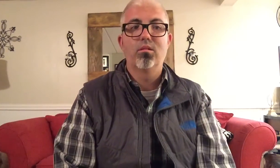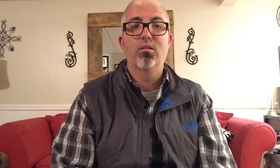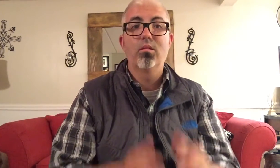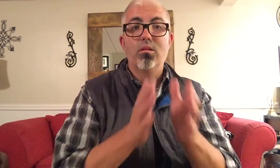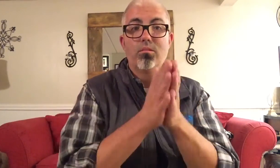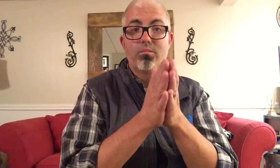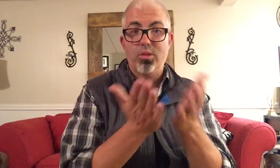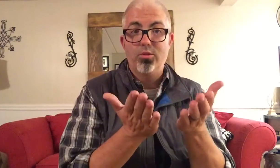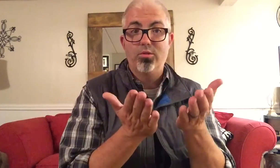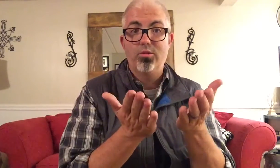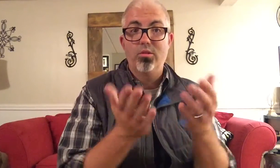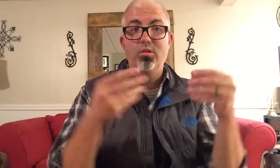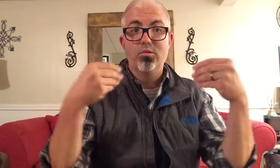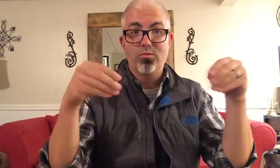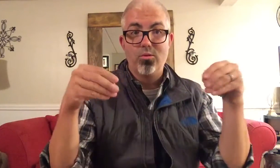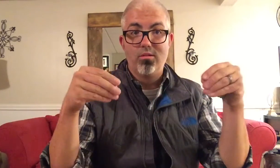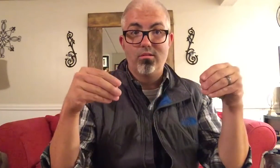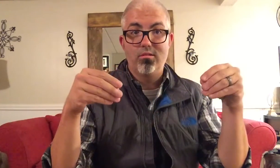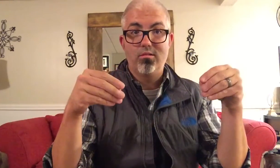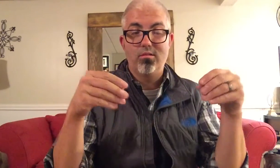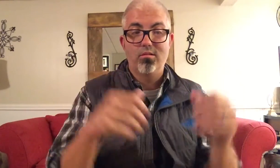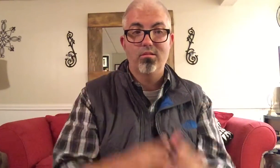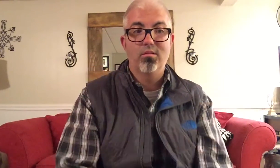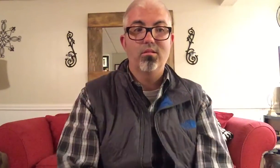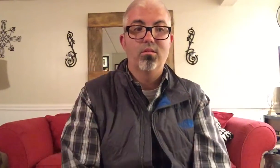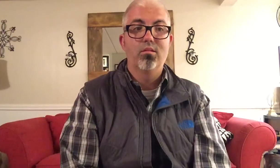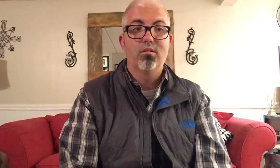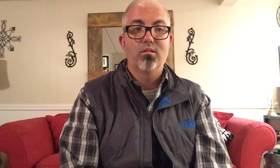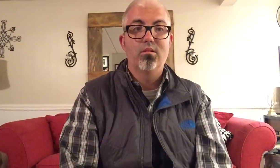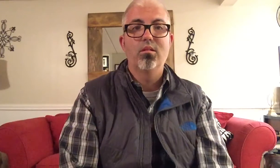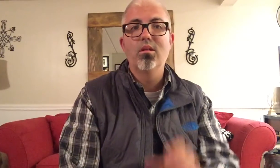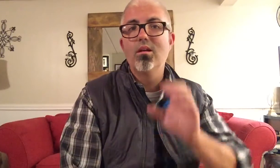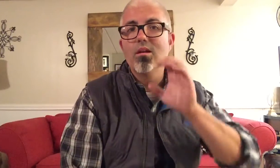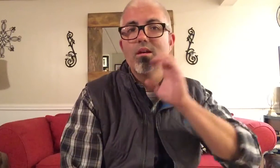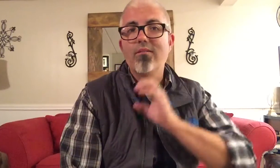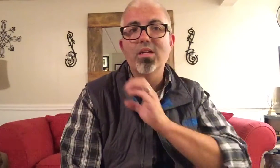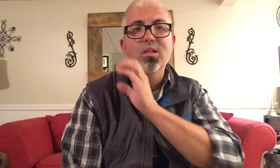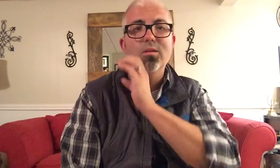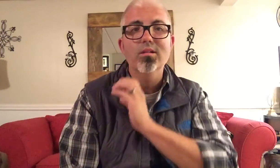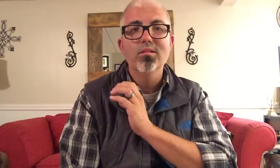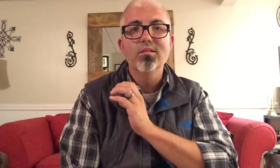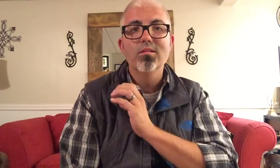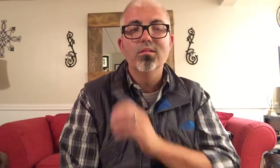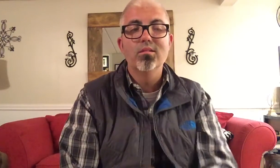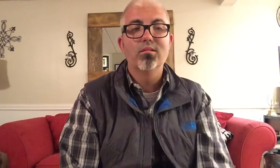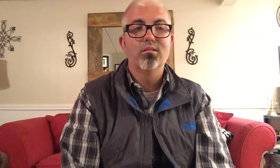BOOKSTORE CAFETERIA